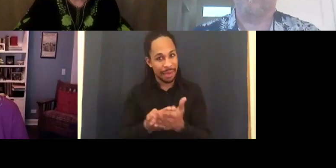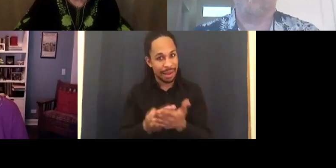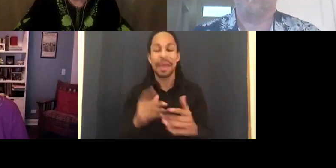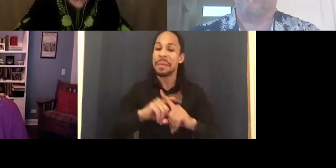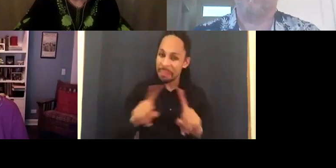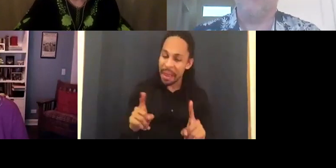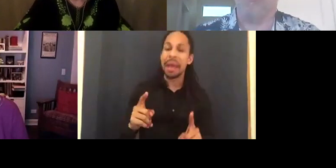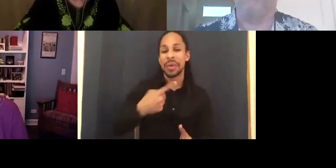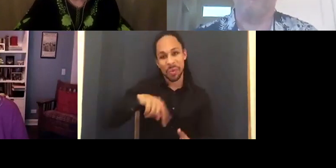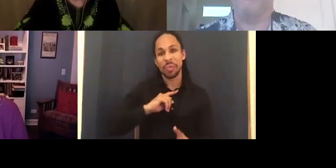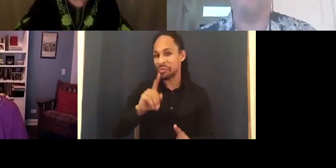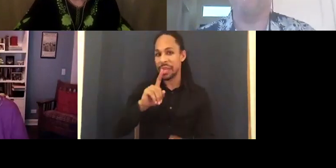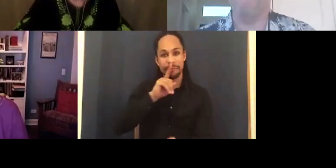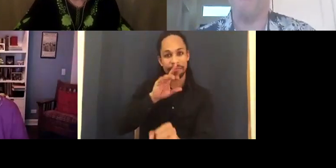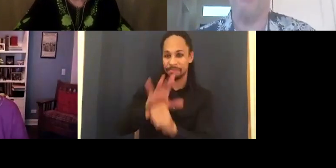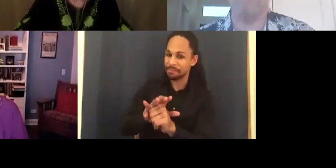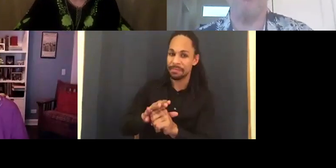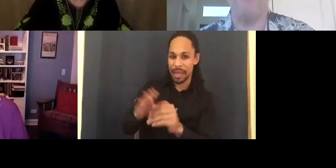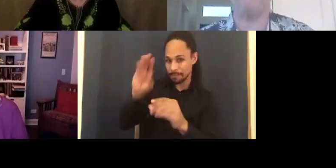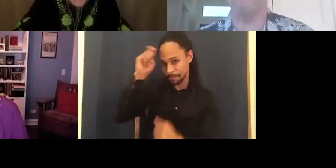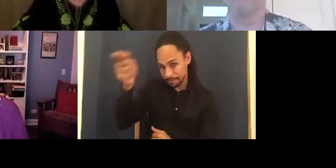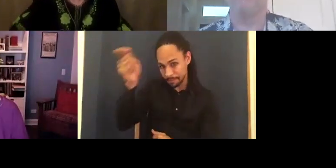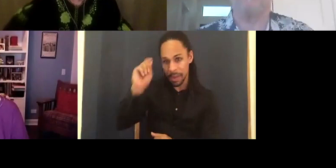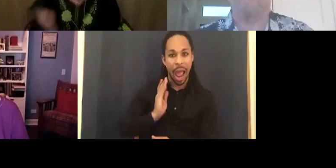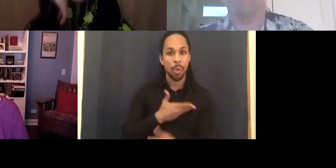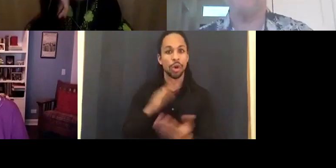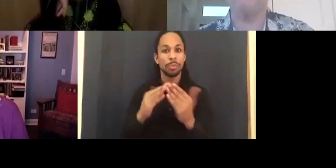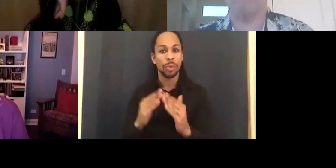Wonderful. Mat, I want to go back to basically